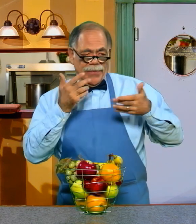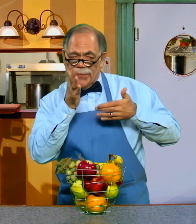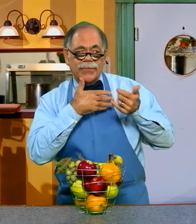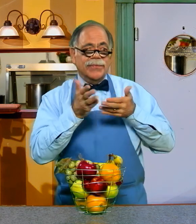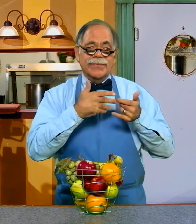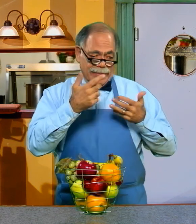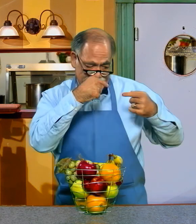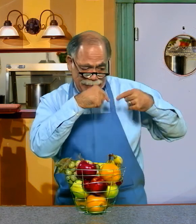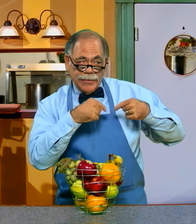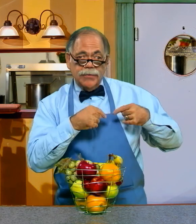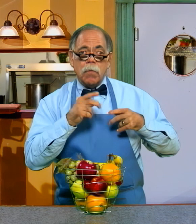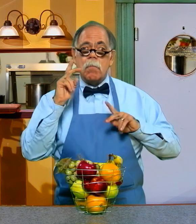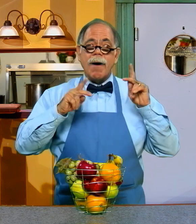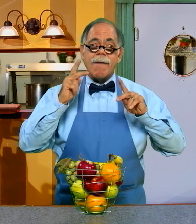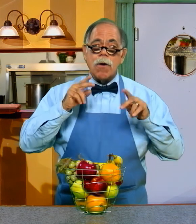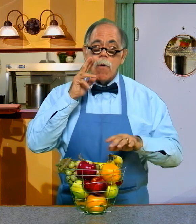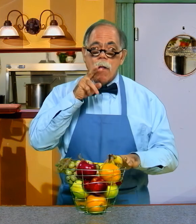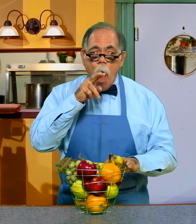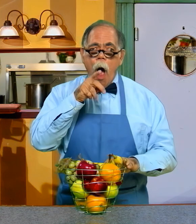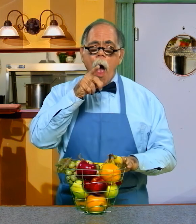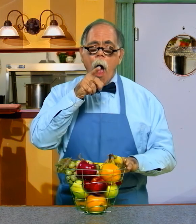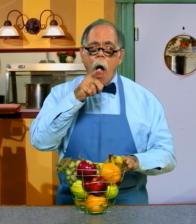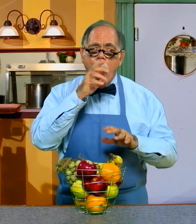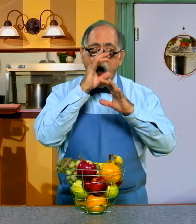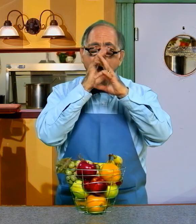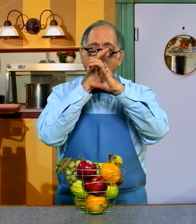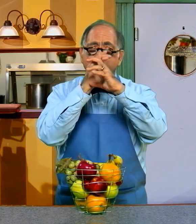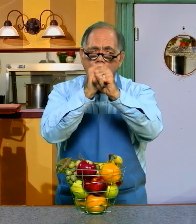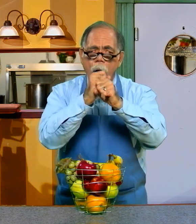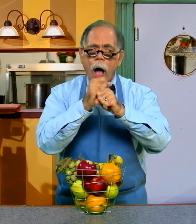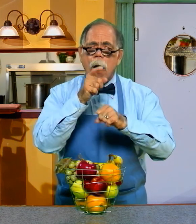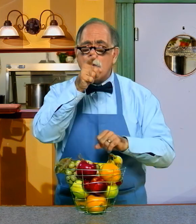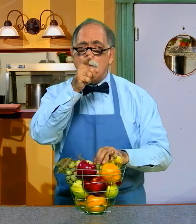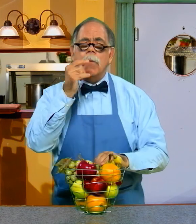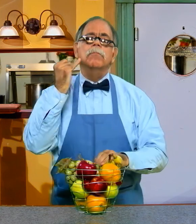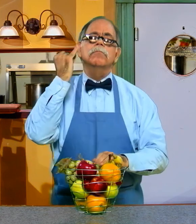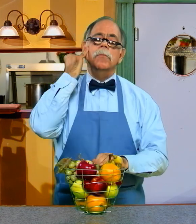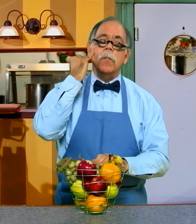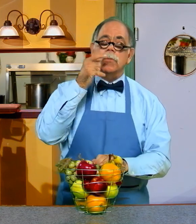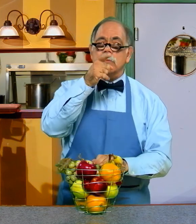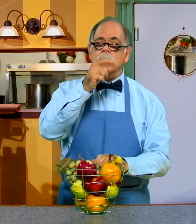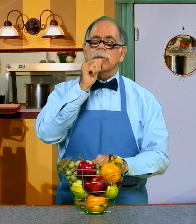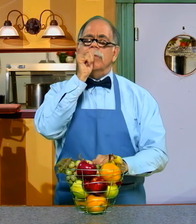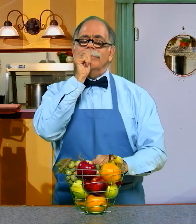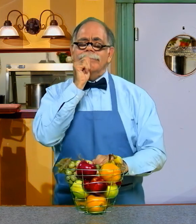AND ALL THE OTHER SPIRITUAL FRUIT. PEOPLE WILL SEE THE FRUIT AND BE ATTRACTED TO IT.